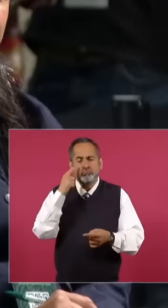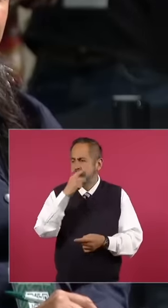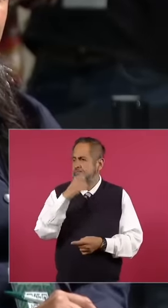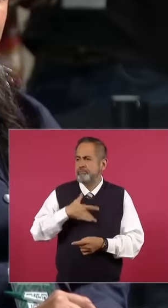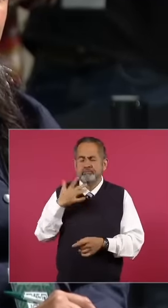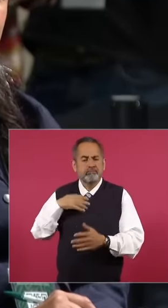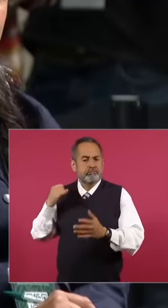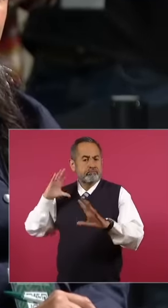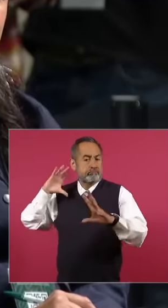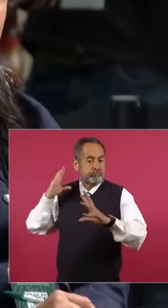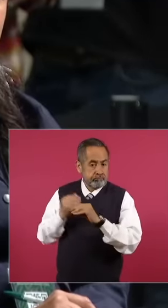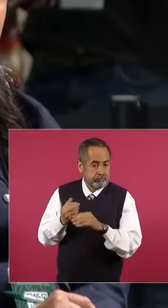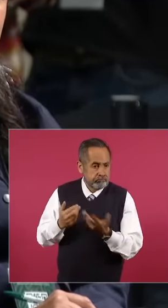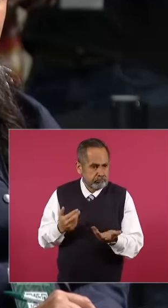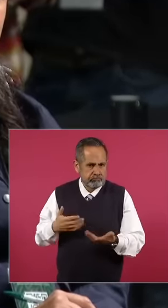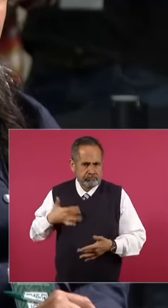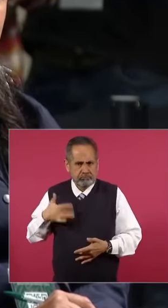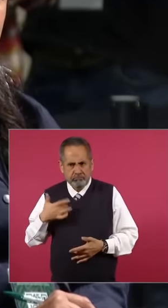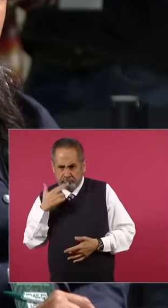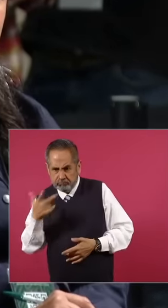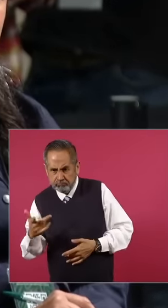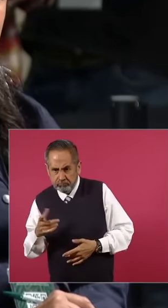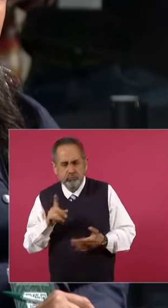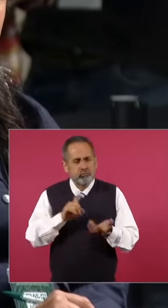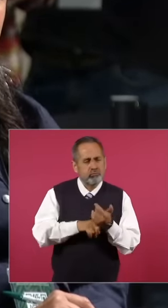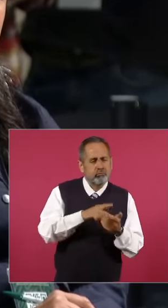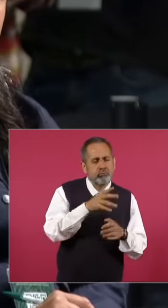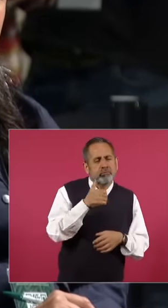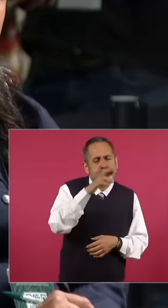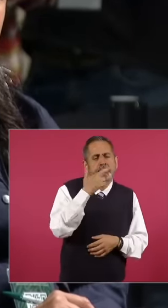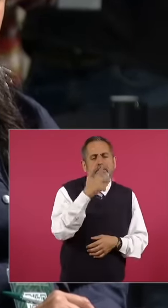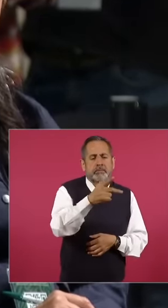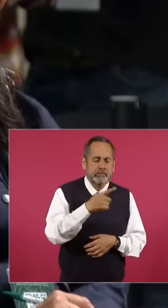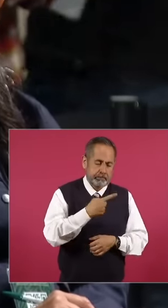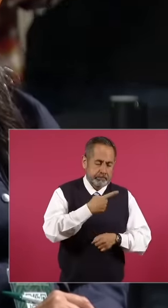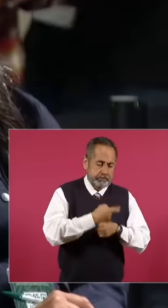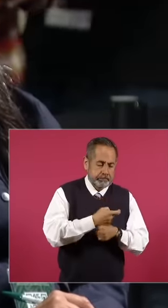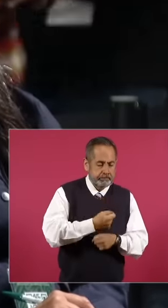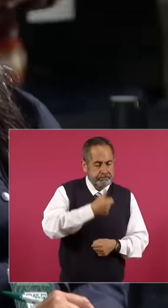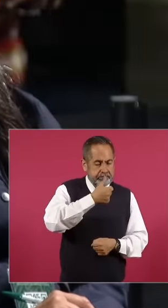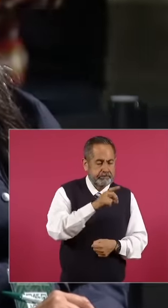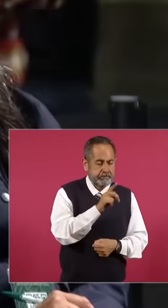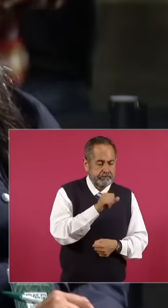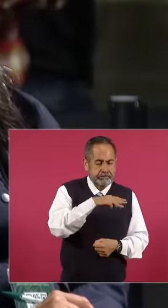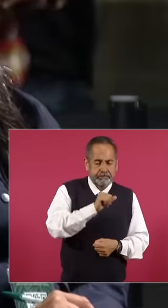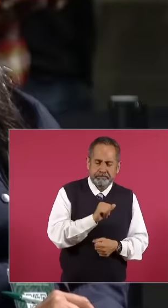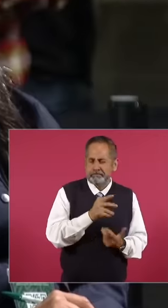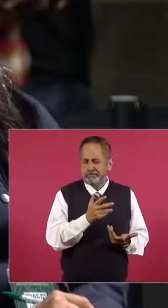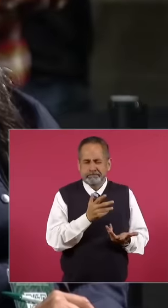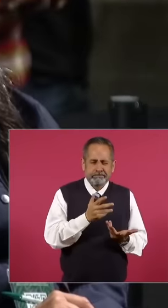It was better for you to be called first lady and how it was or how it is going to work. This